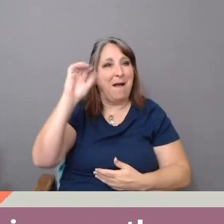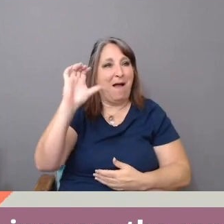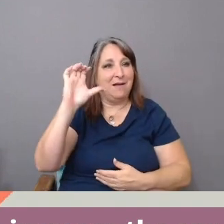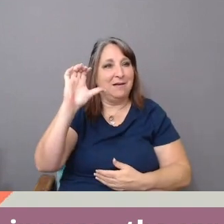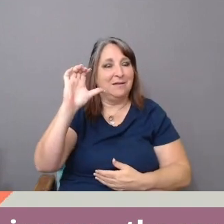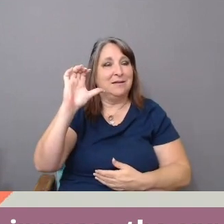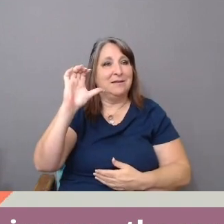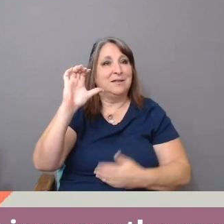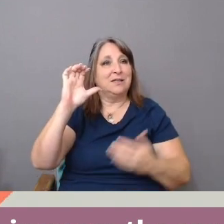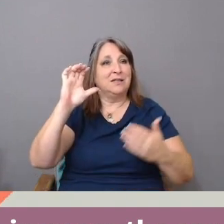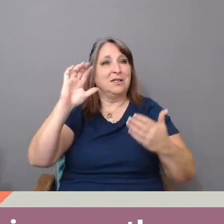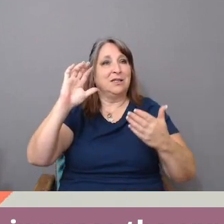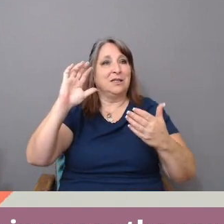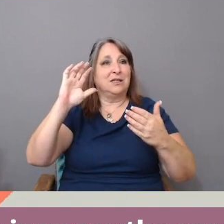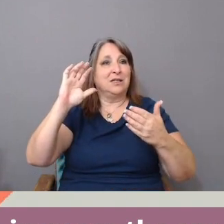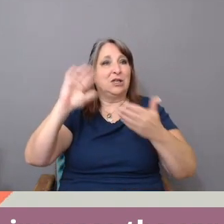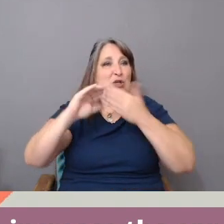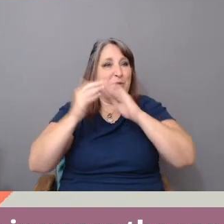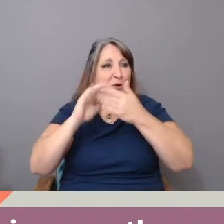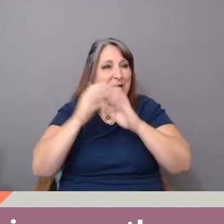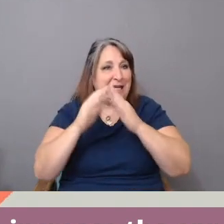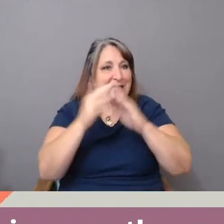we need more access to equitable education.